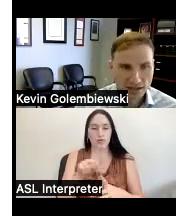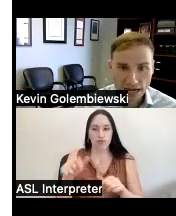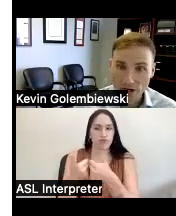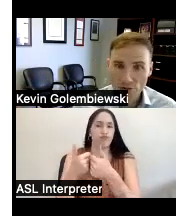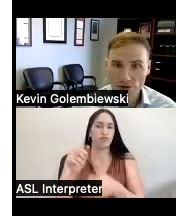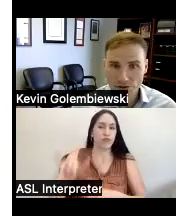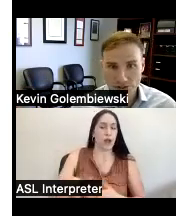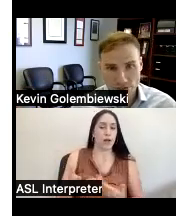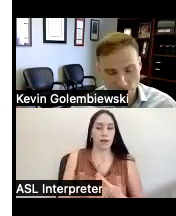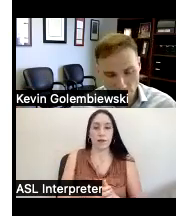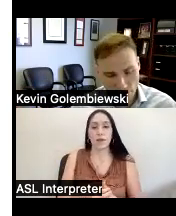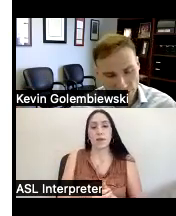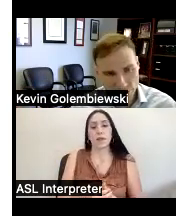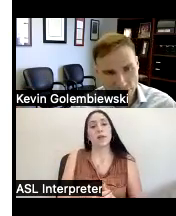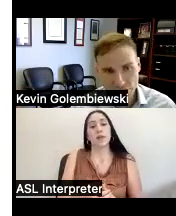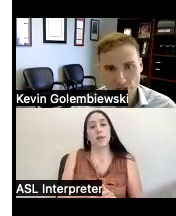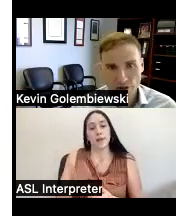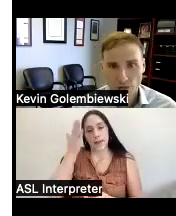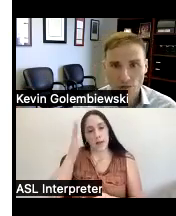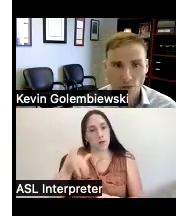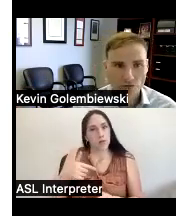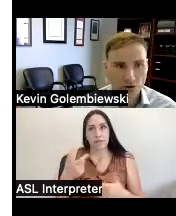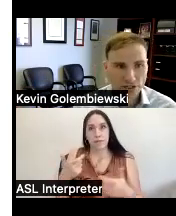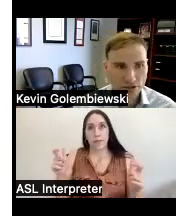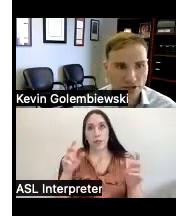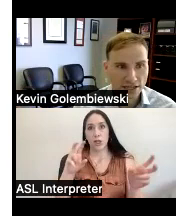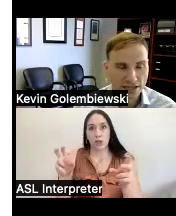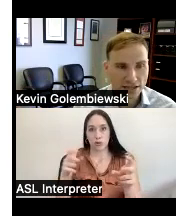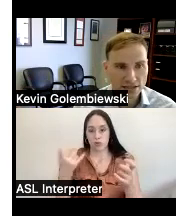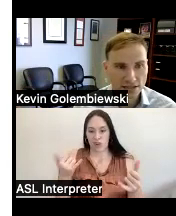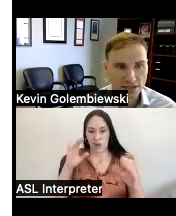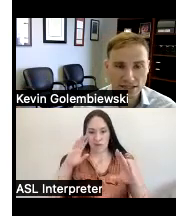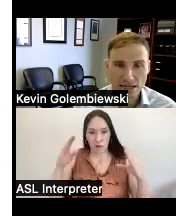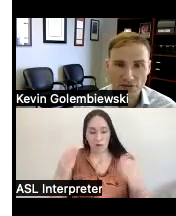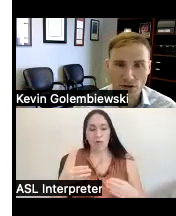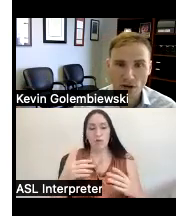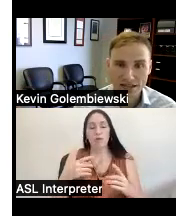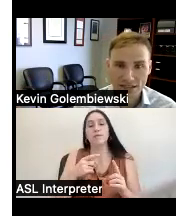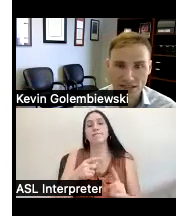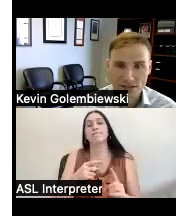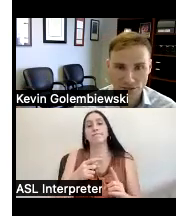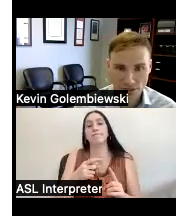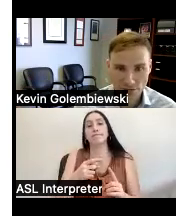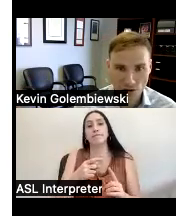I know there's a major issue that we're focused on is the significant wait list for some of our